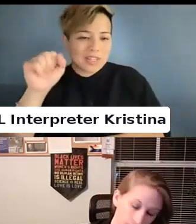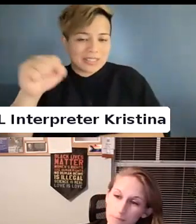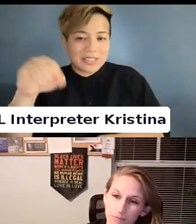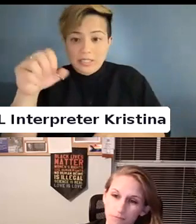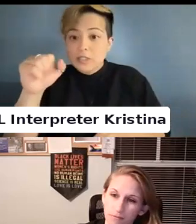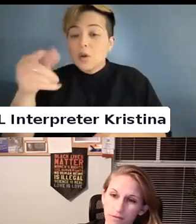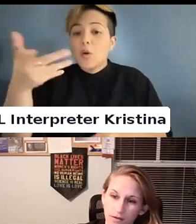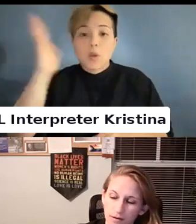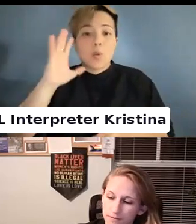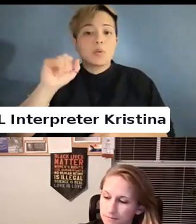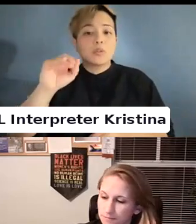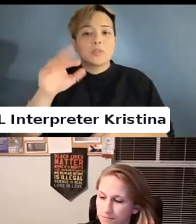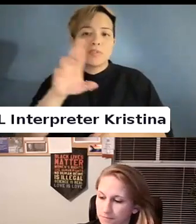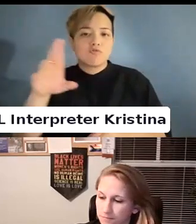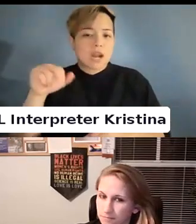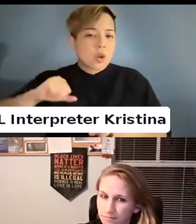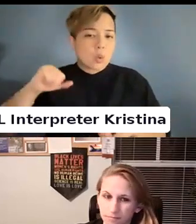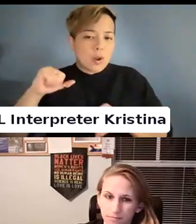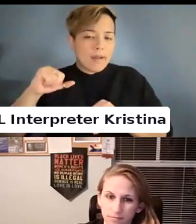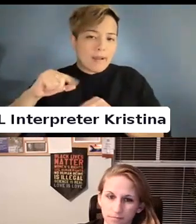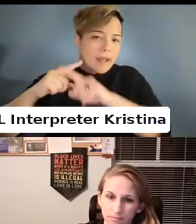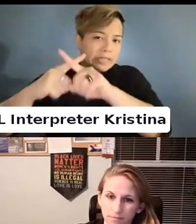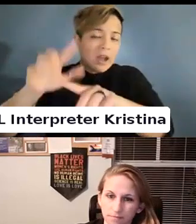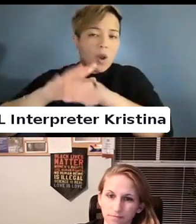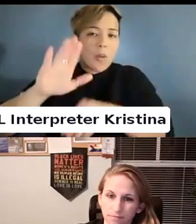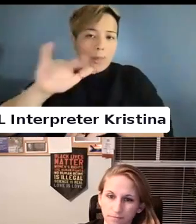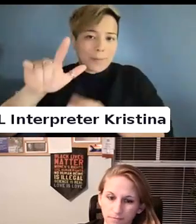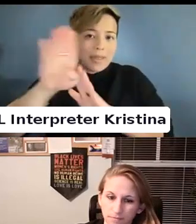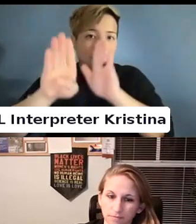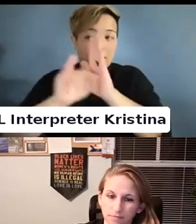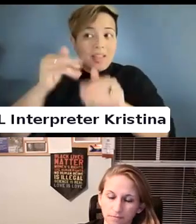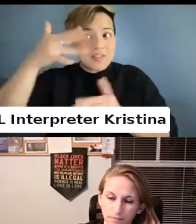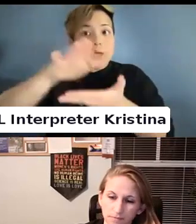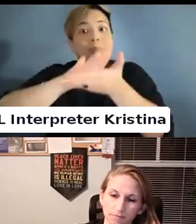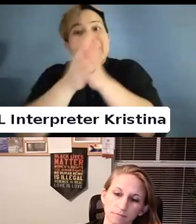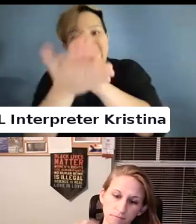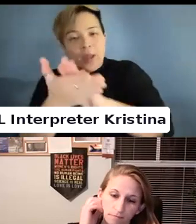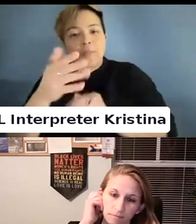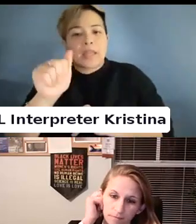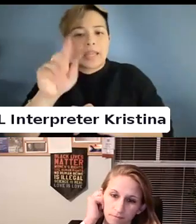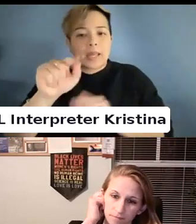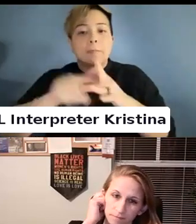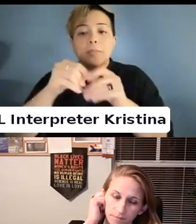There was a sort of right-wing attack on the bill that became the ADA beginning in